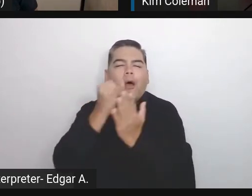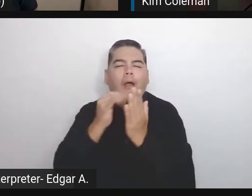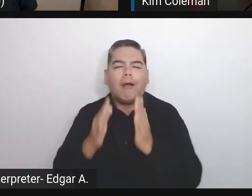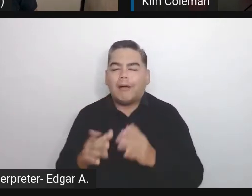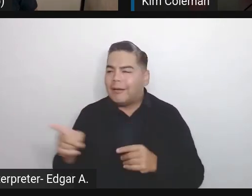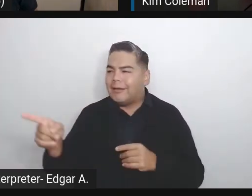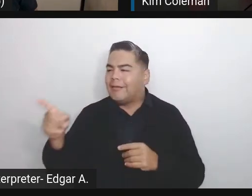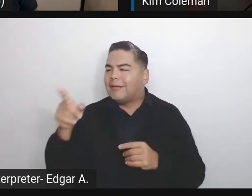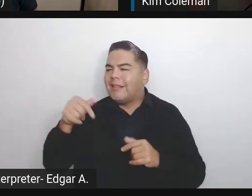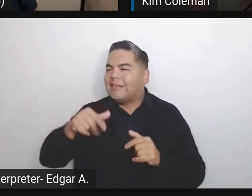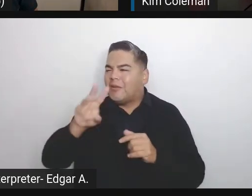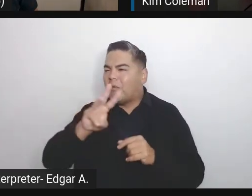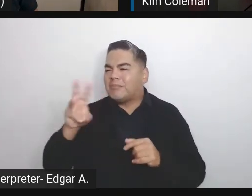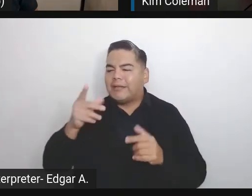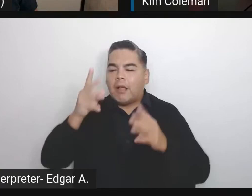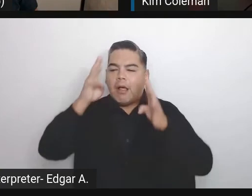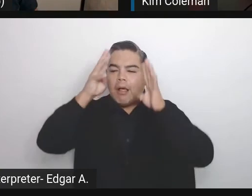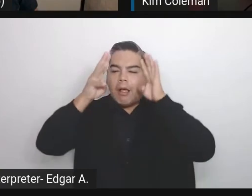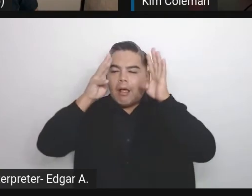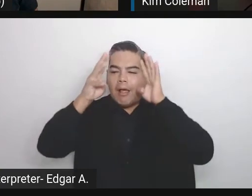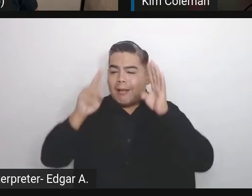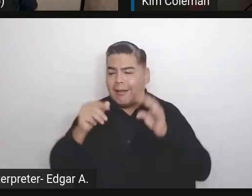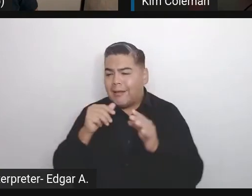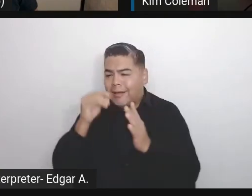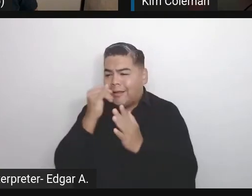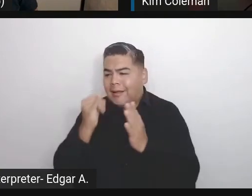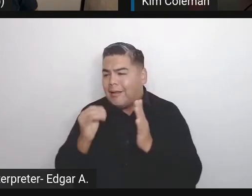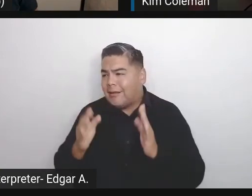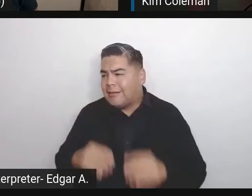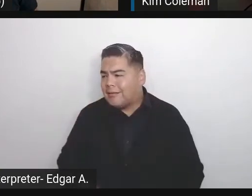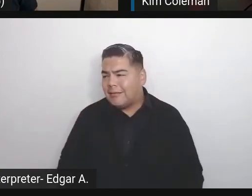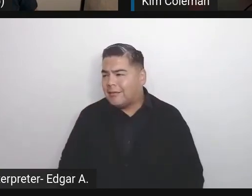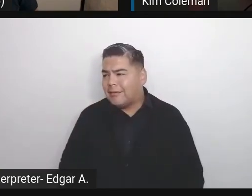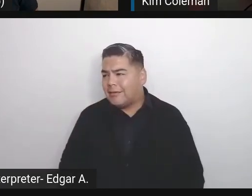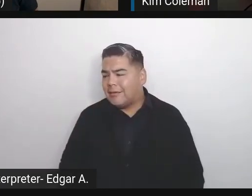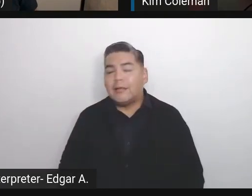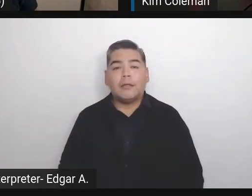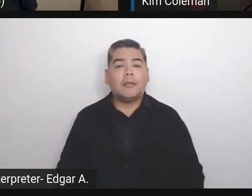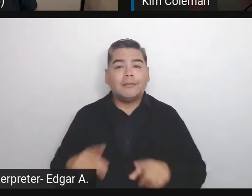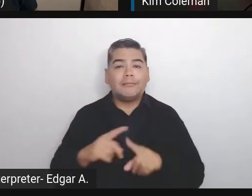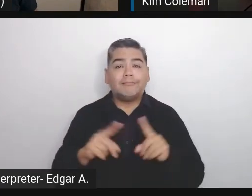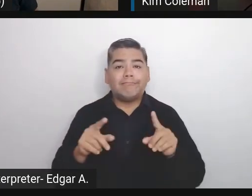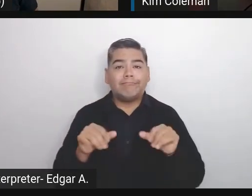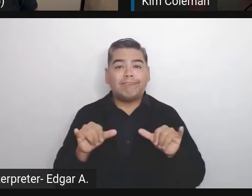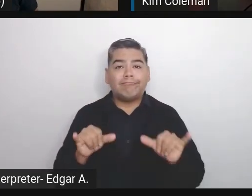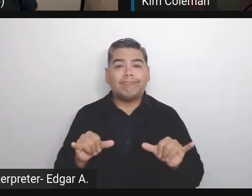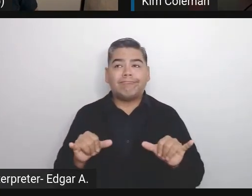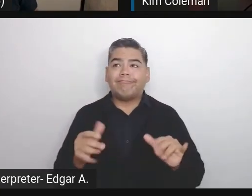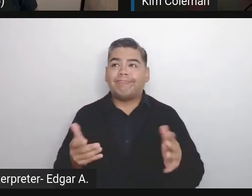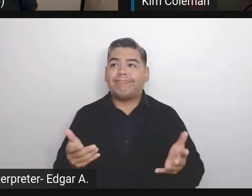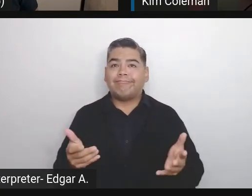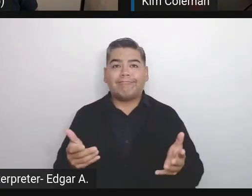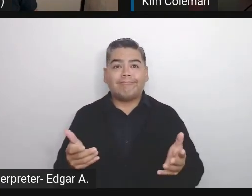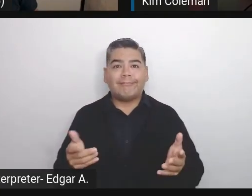It can look nice but still, it's engineering.